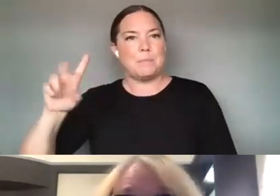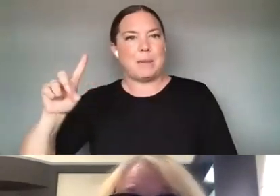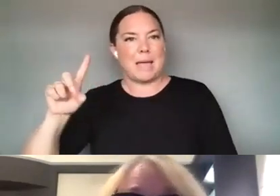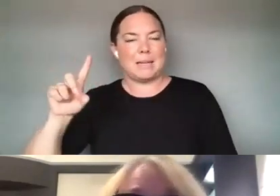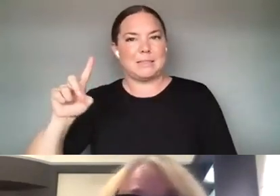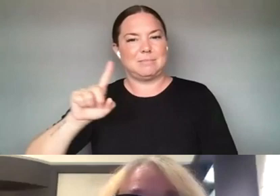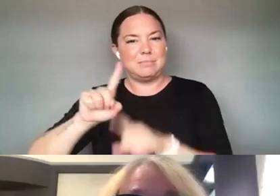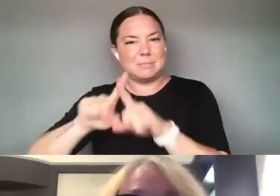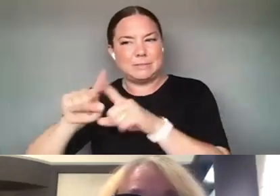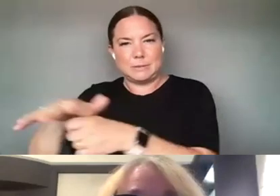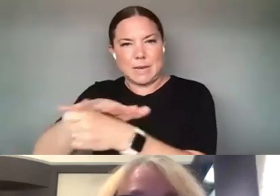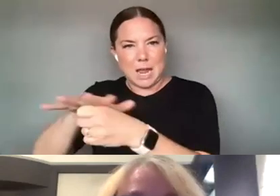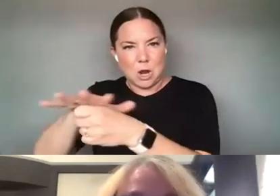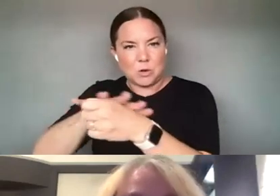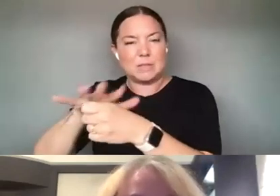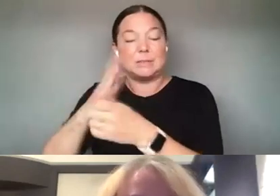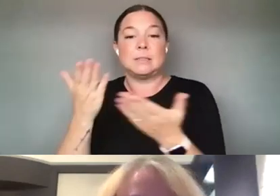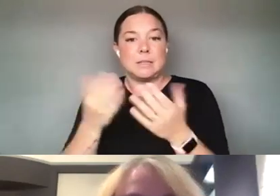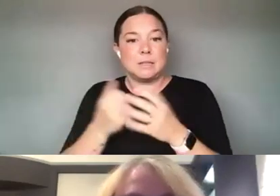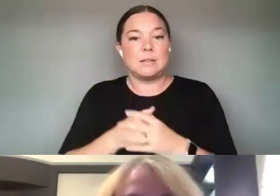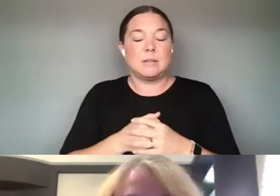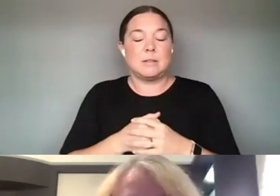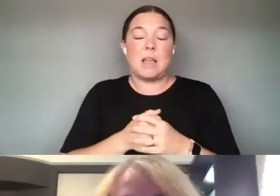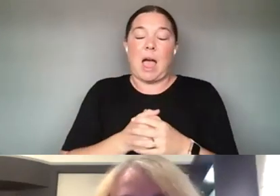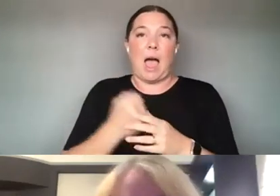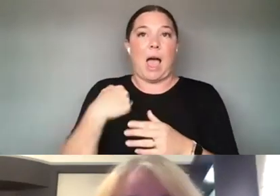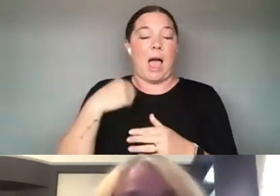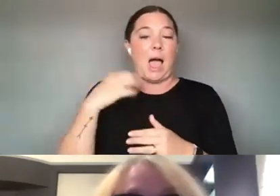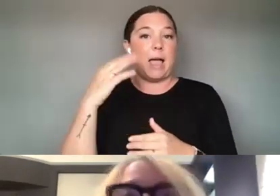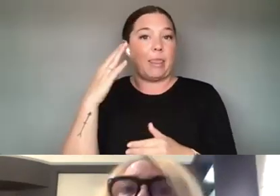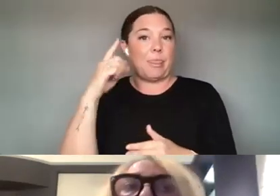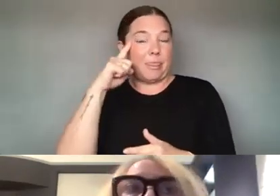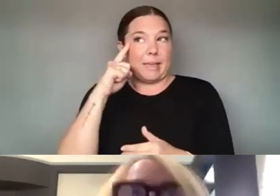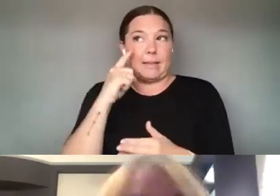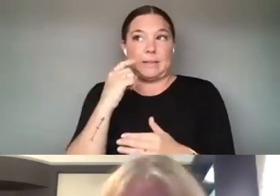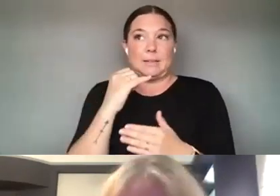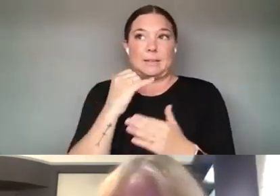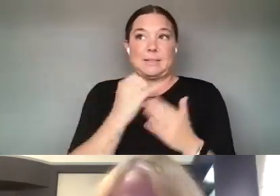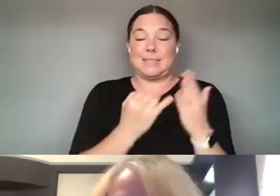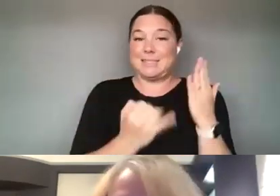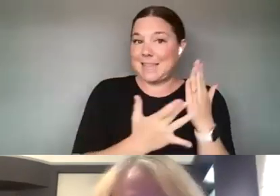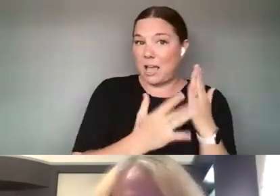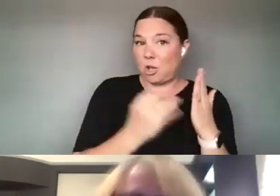AND I THINK THAT ARTISTS, THE TECHNOLOGY ARTISTS IN THE WORLD HAVE BEEN SOUNDING